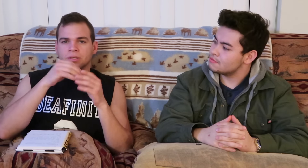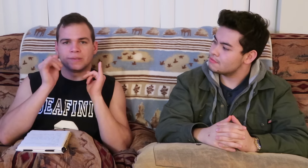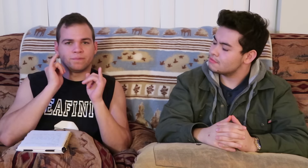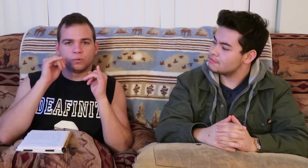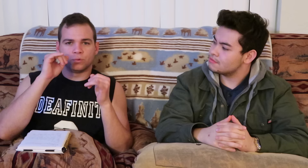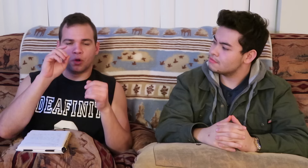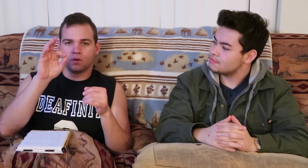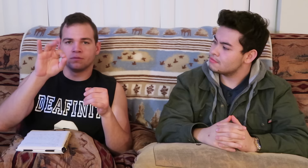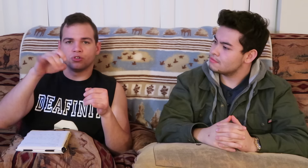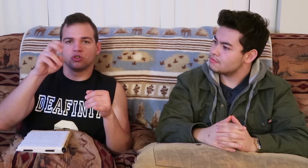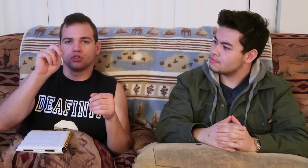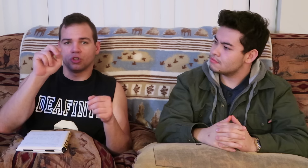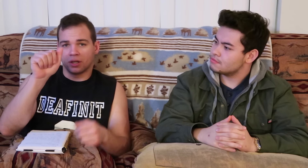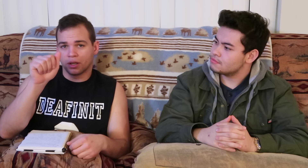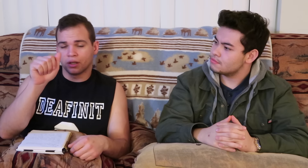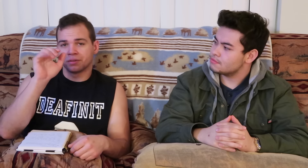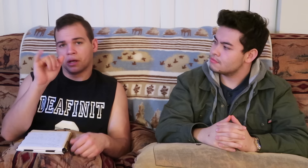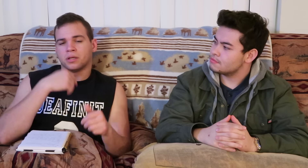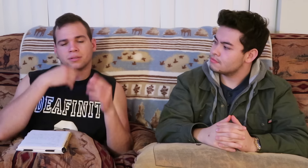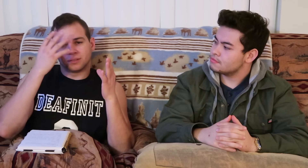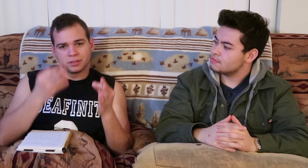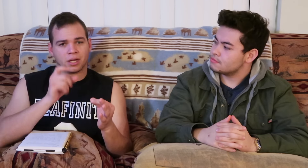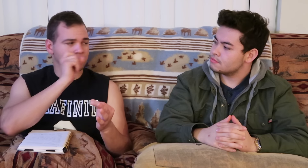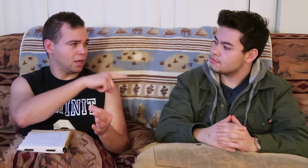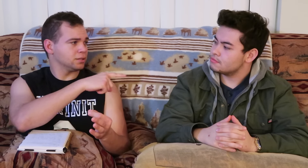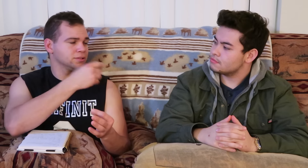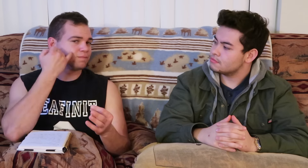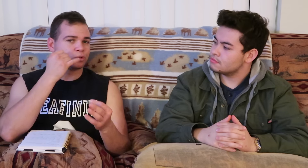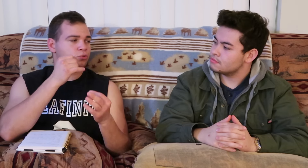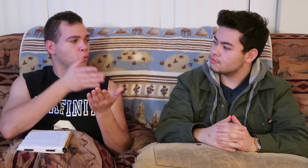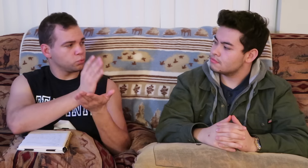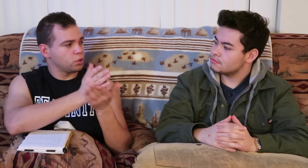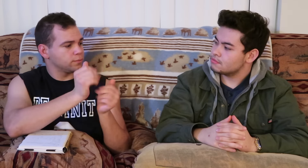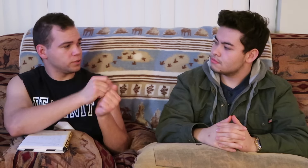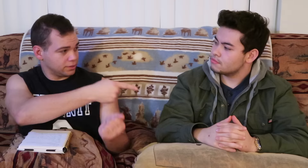in the interview of Jenna that i decided to ask him if it is alright with